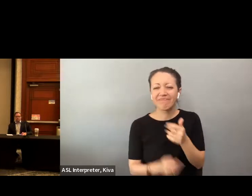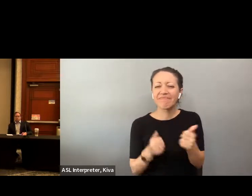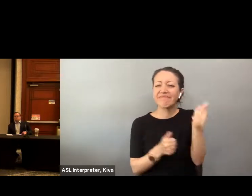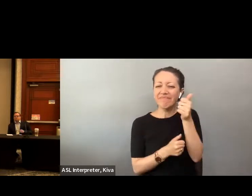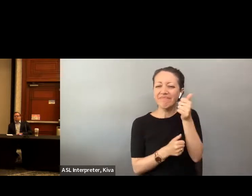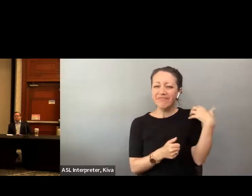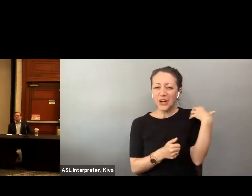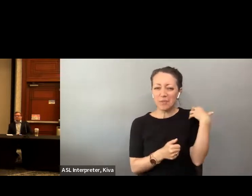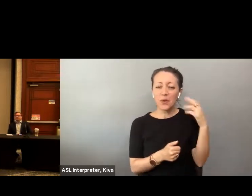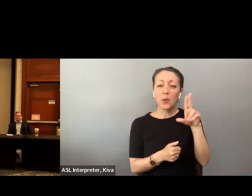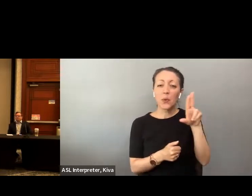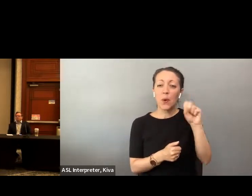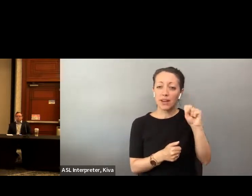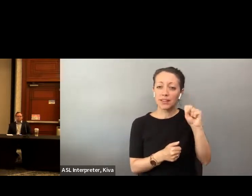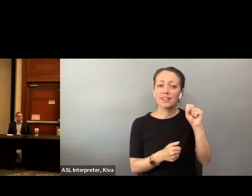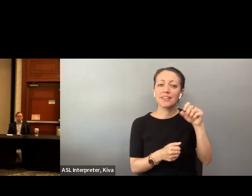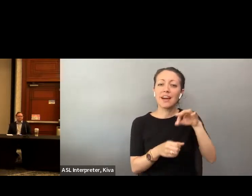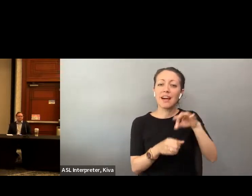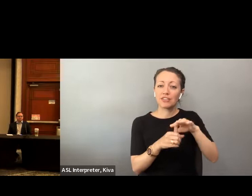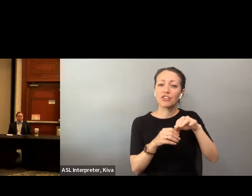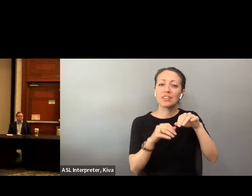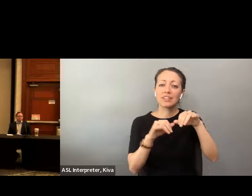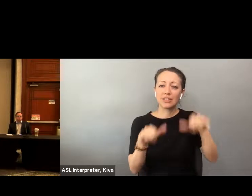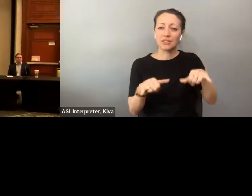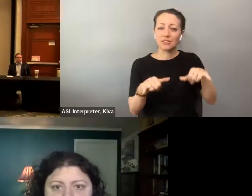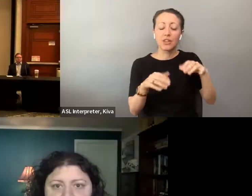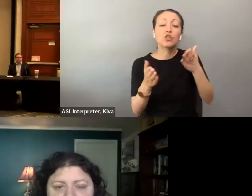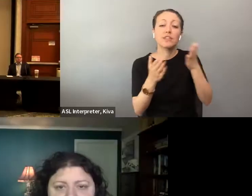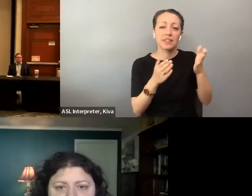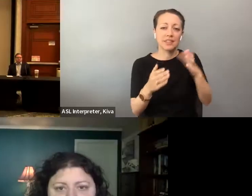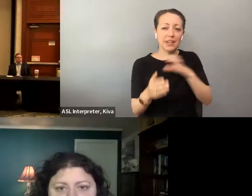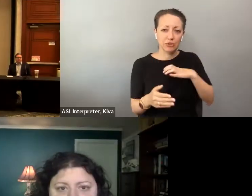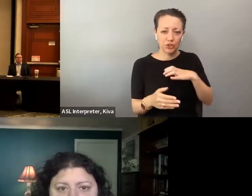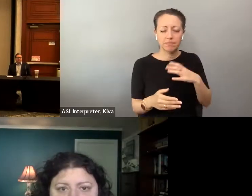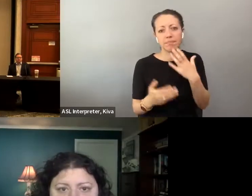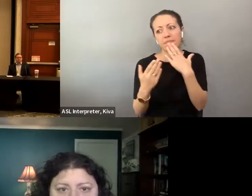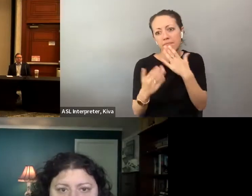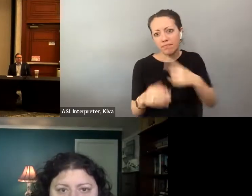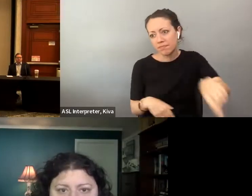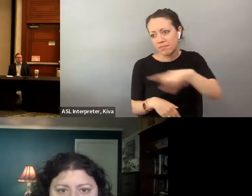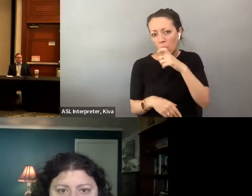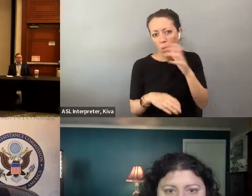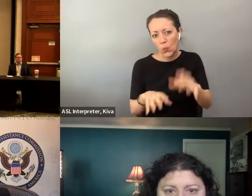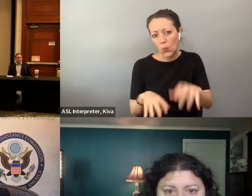Thank you, Doug. Tom Hicks, chairman of the Us. I'm Tom Hicks, chairman of the US elections assistance